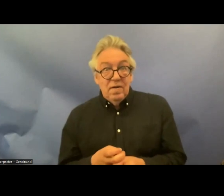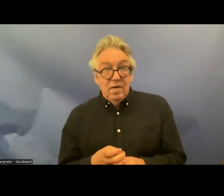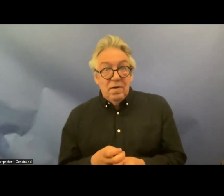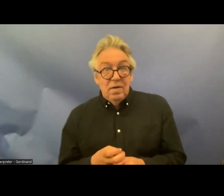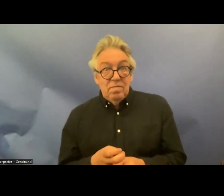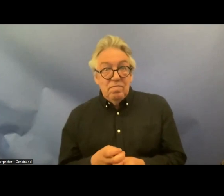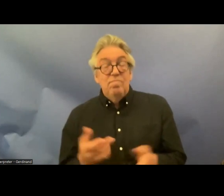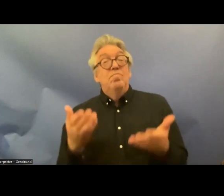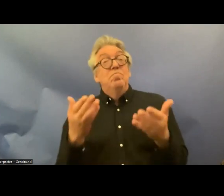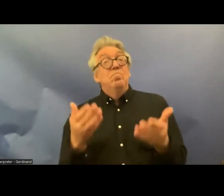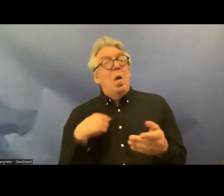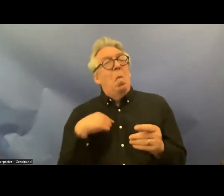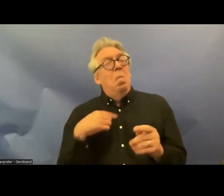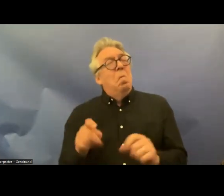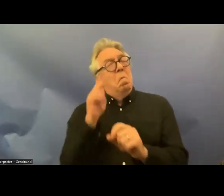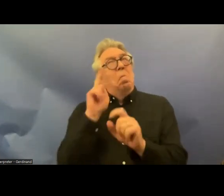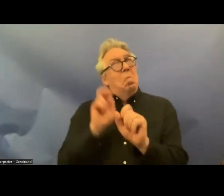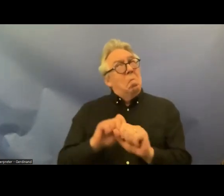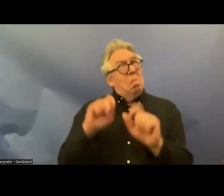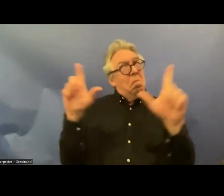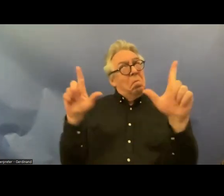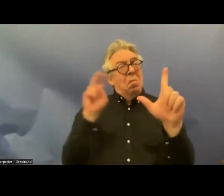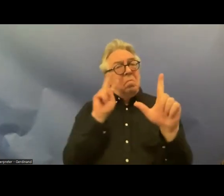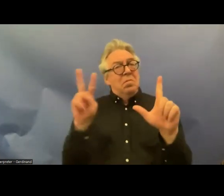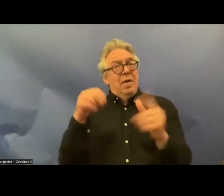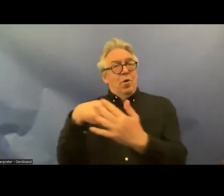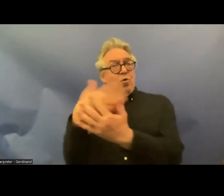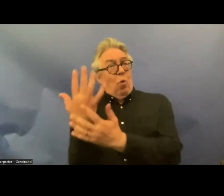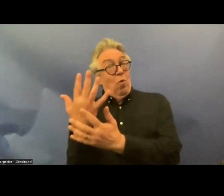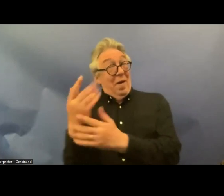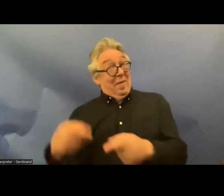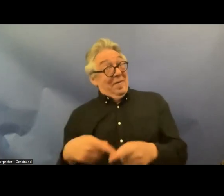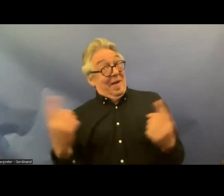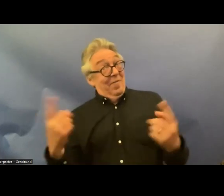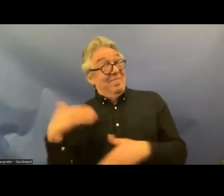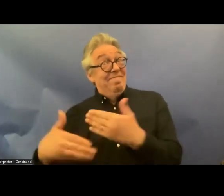Nordic countries uh this is their no exception and in particular today we're